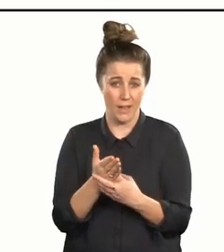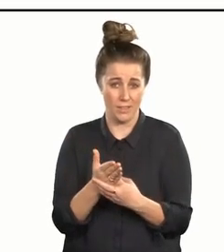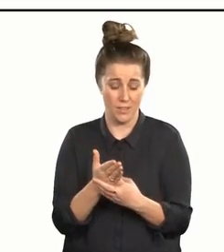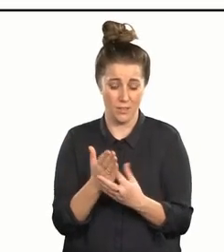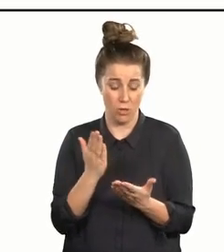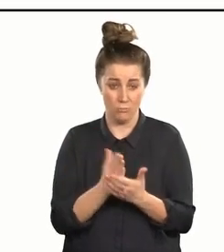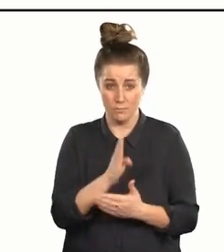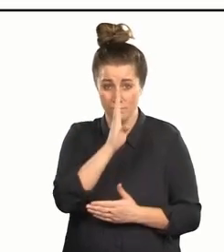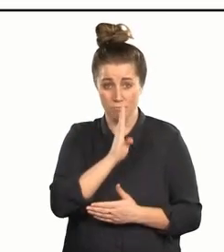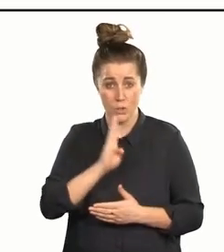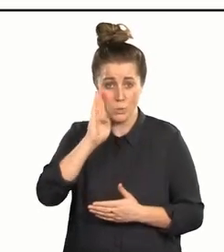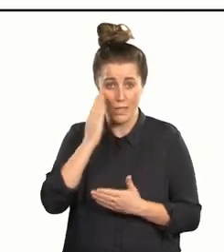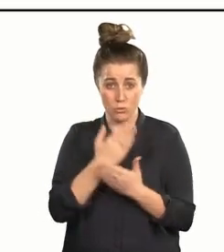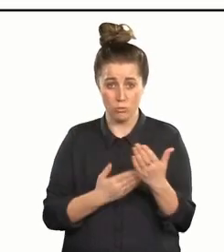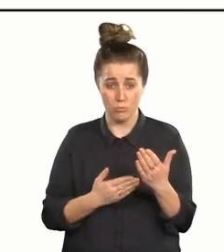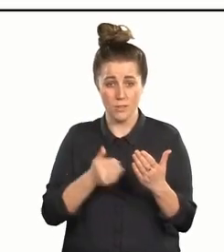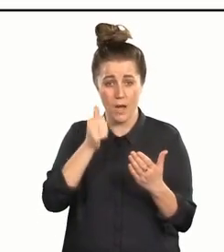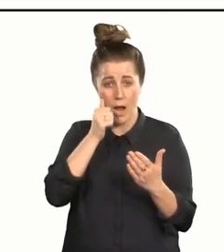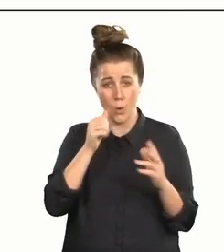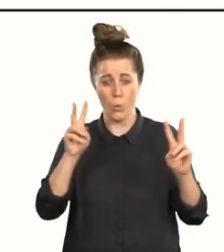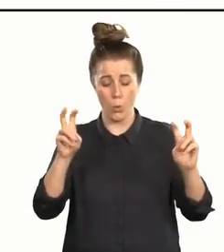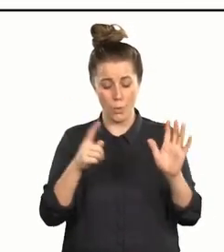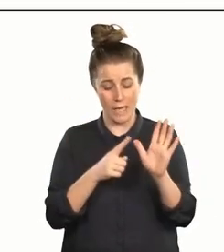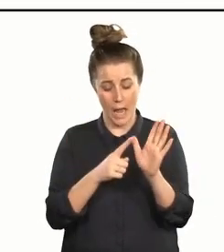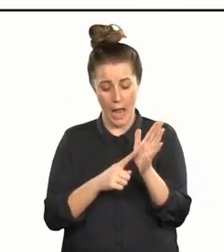How grim to hear the stories of what I now recognise as ableism